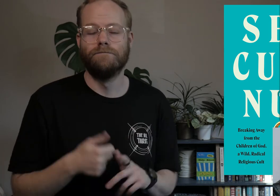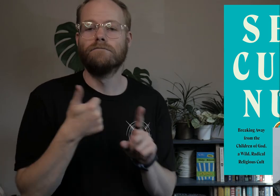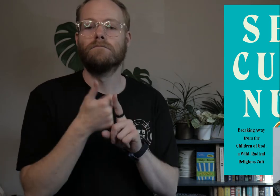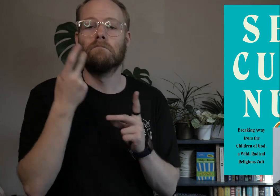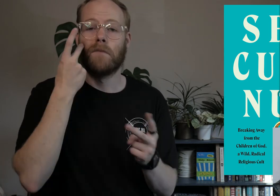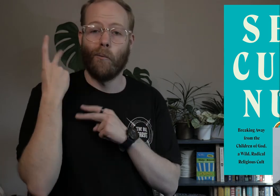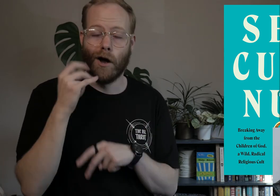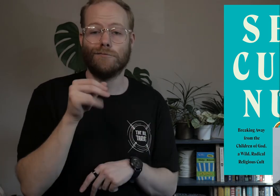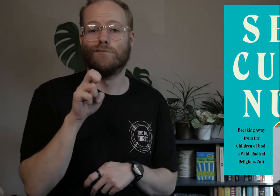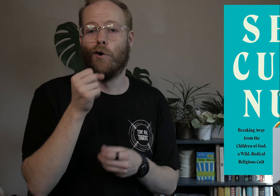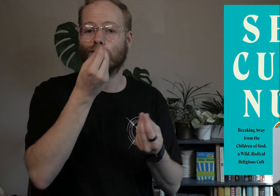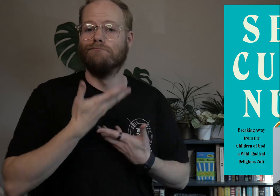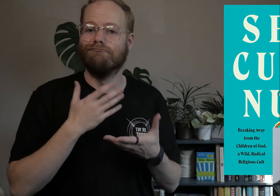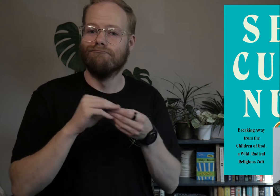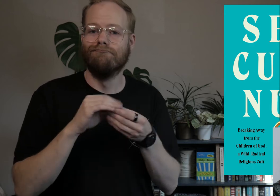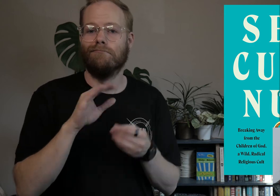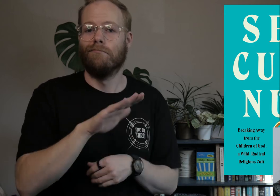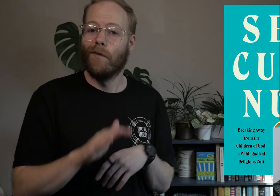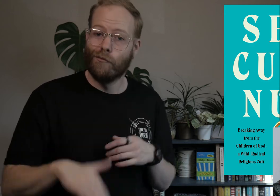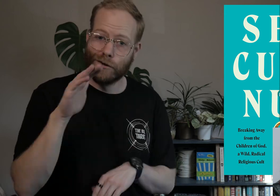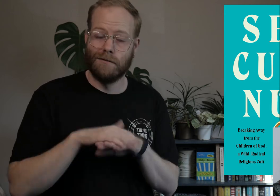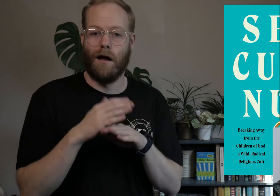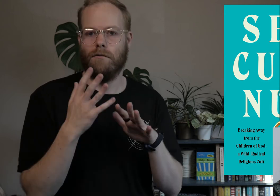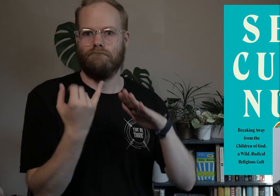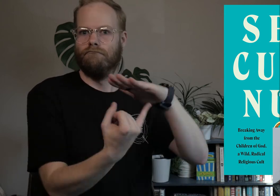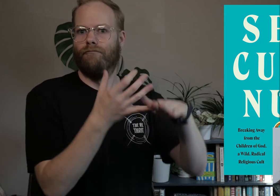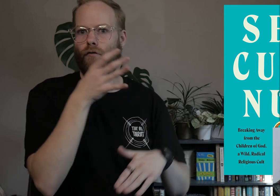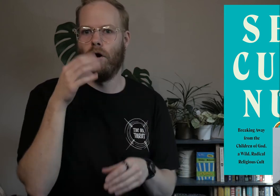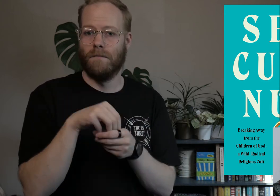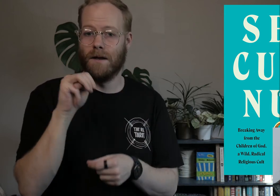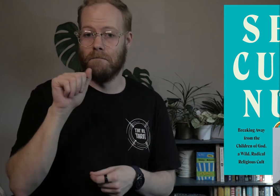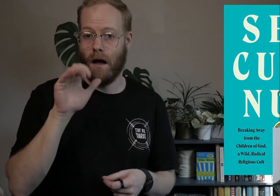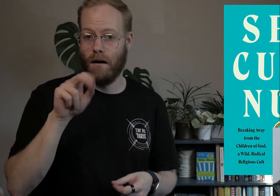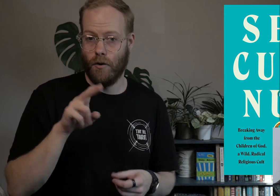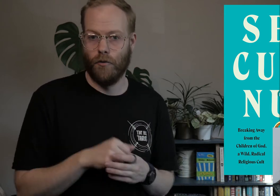This is a memoir where Jones tells us about her upbringing on an isolated farm in Macau,